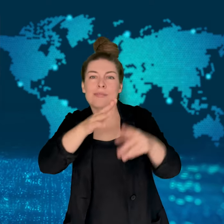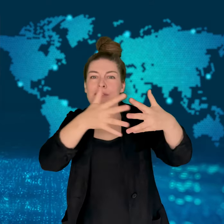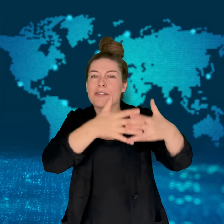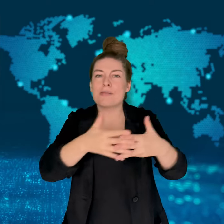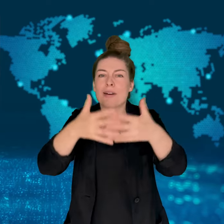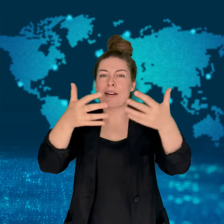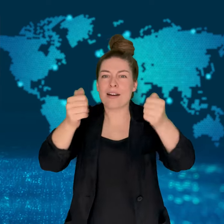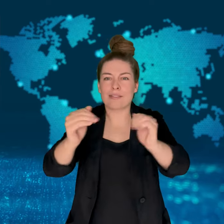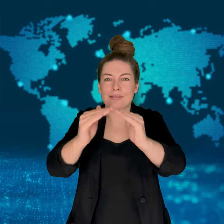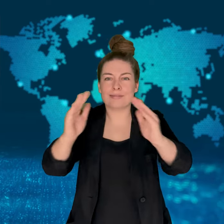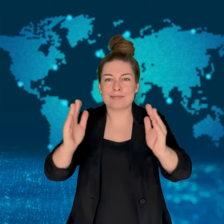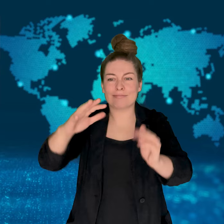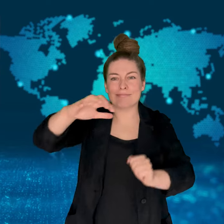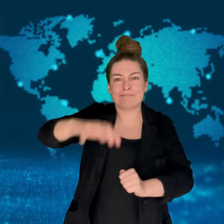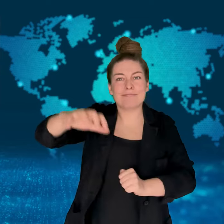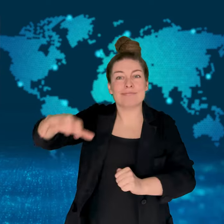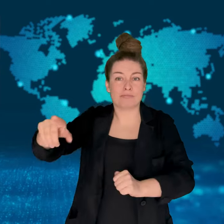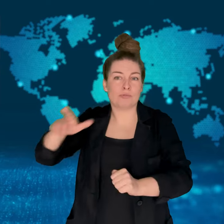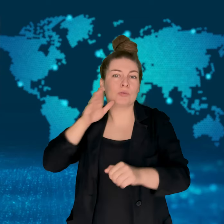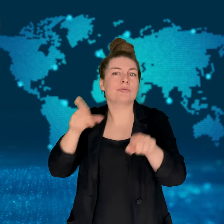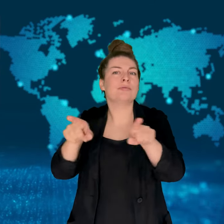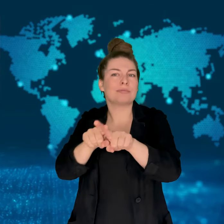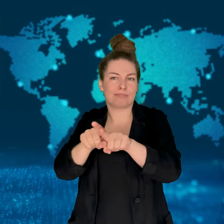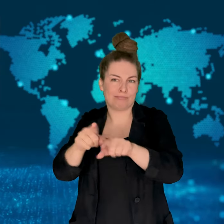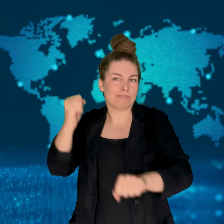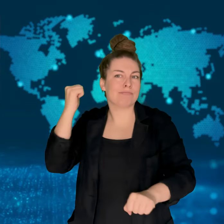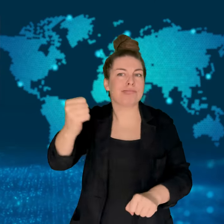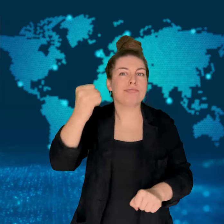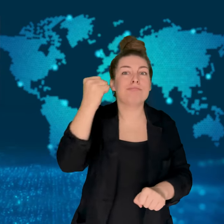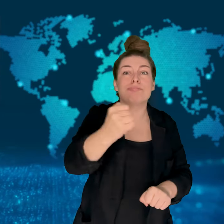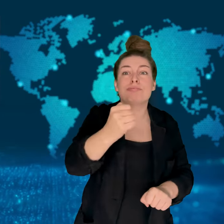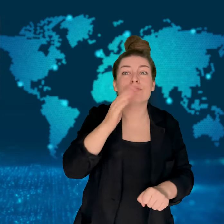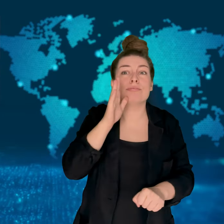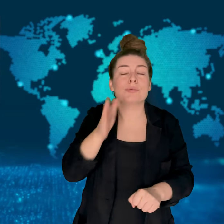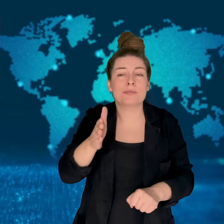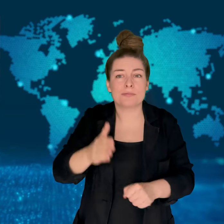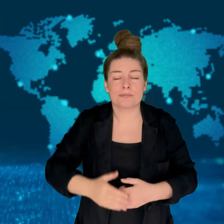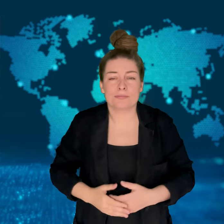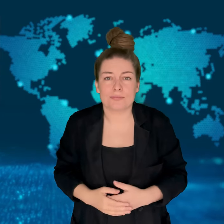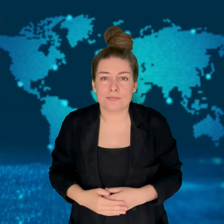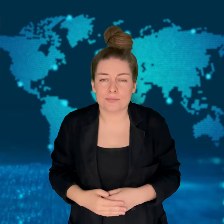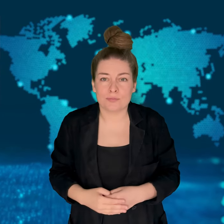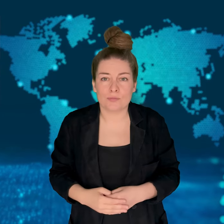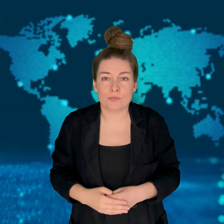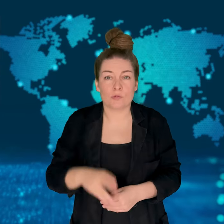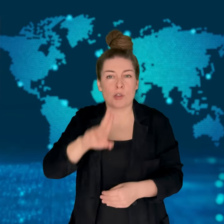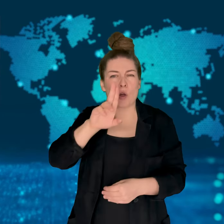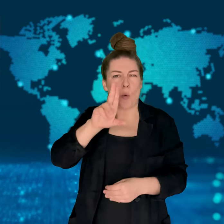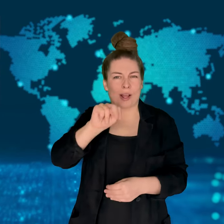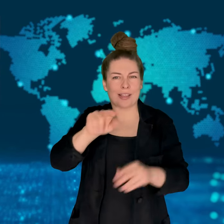US bases would be attacked if the US participated in any retaliation.